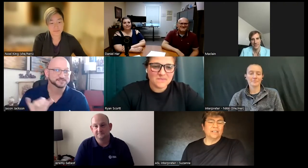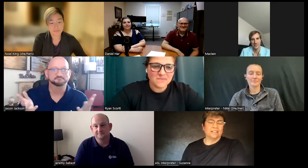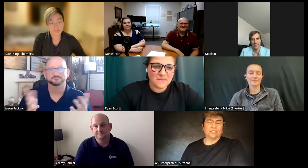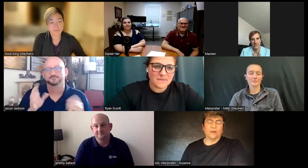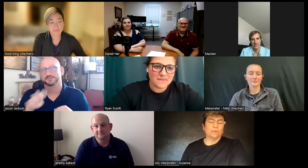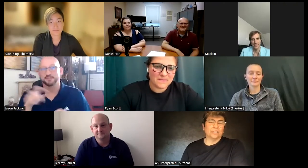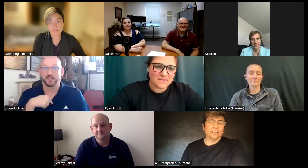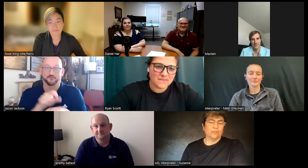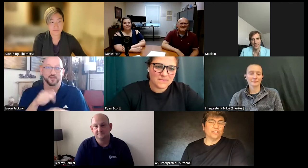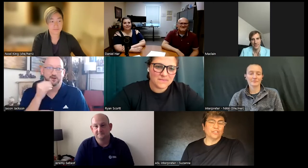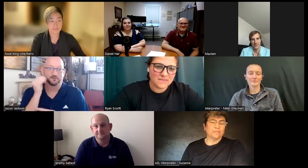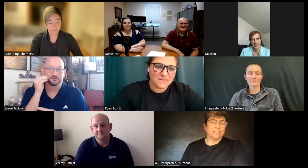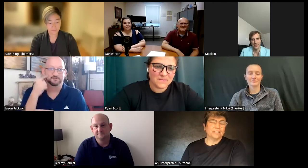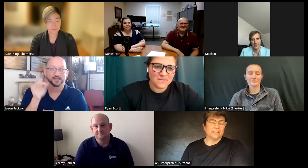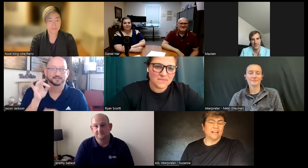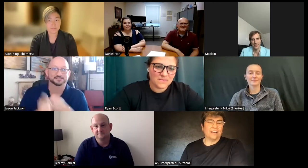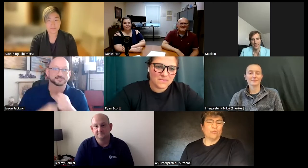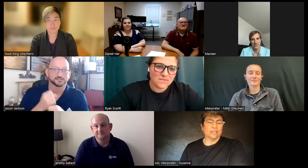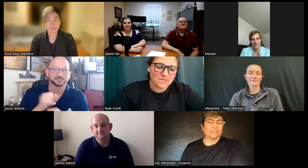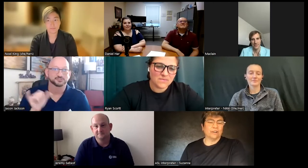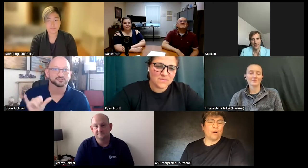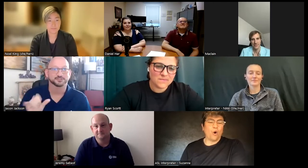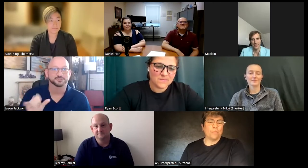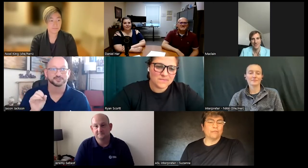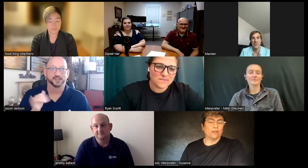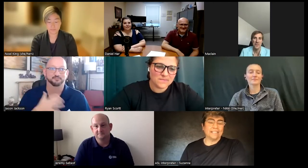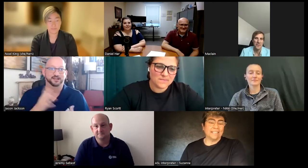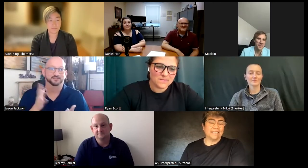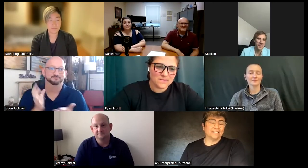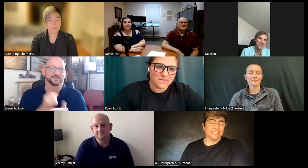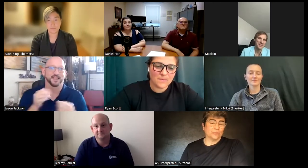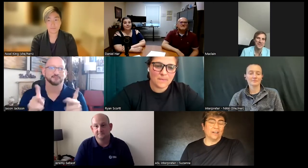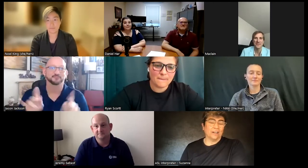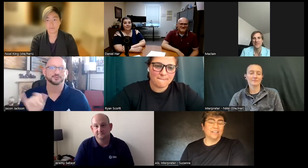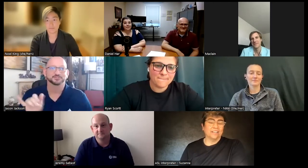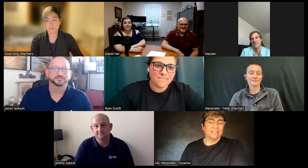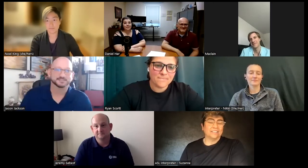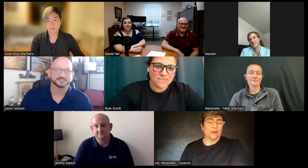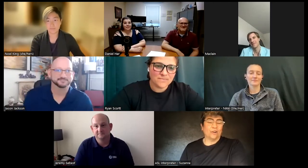So, I really love both jobs. I've worked from home for 18 years as well. So,